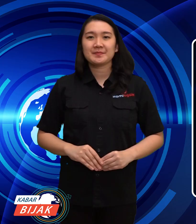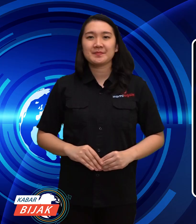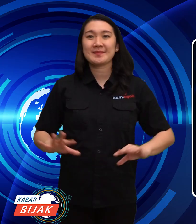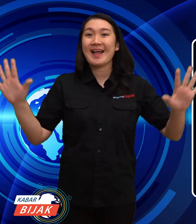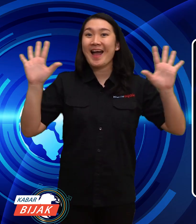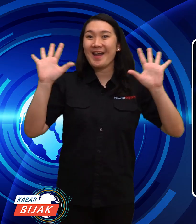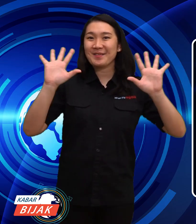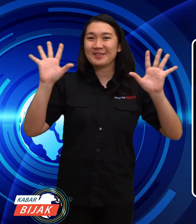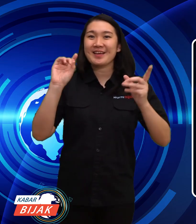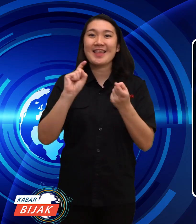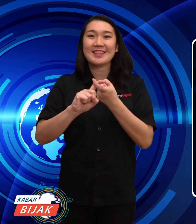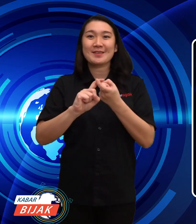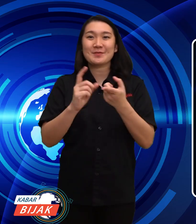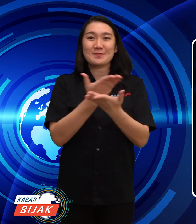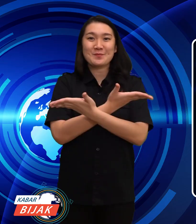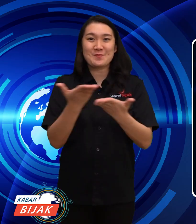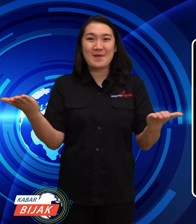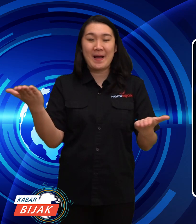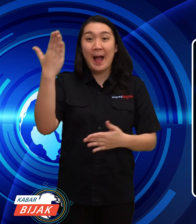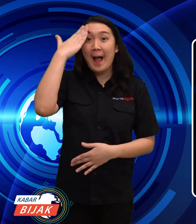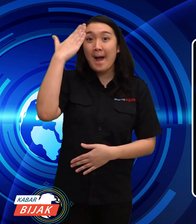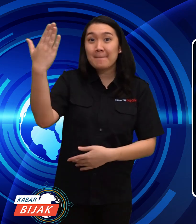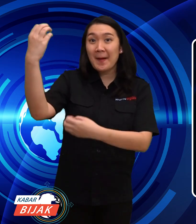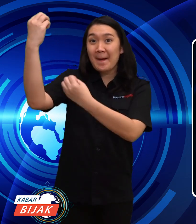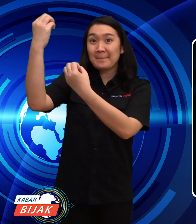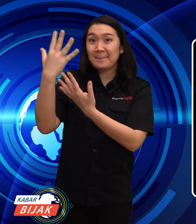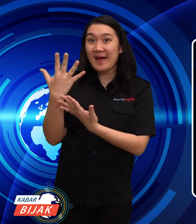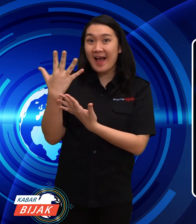Hello friends, how are you?